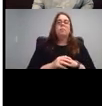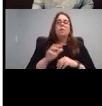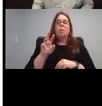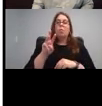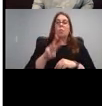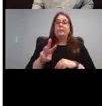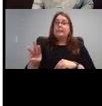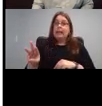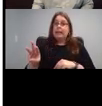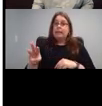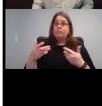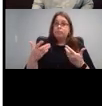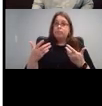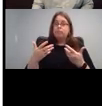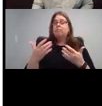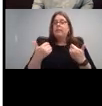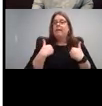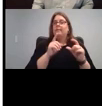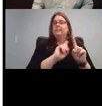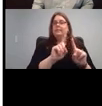has a whole bunch of resources and I'm going to actually click